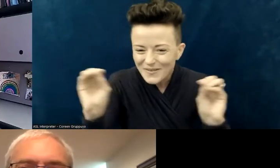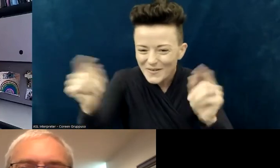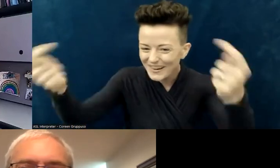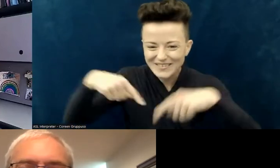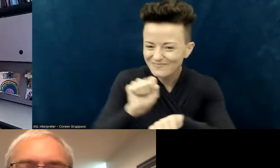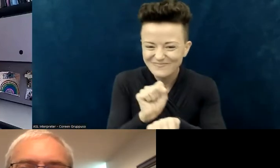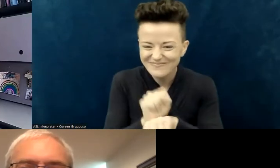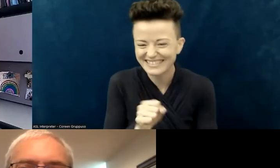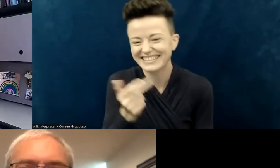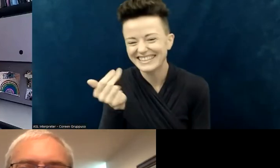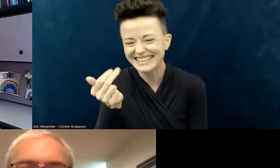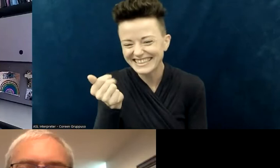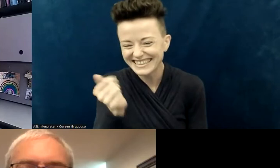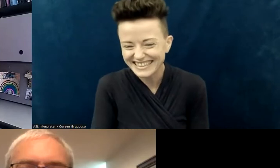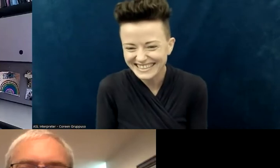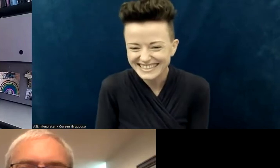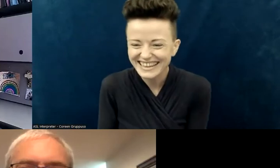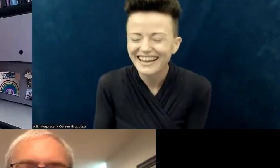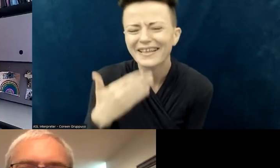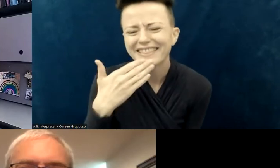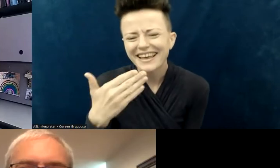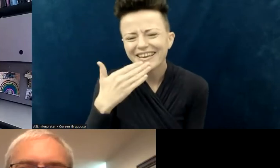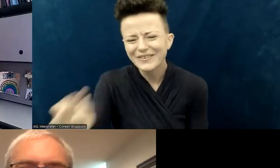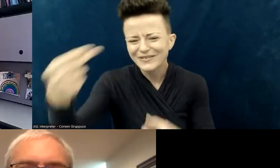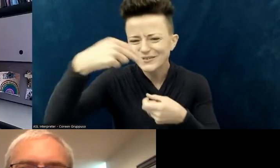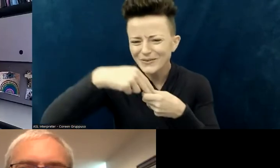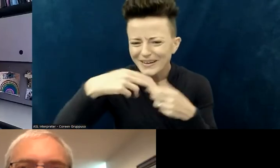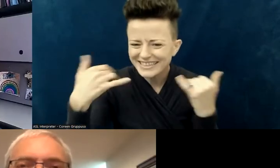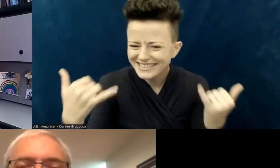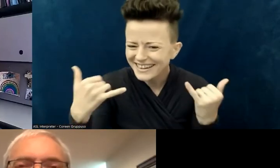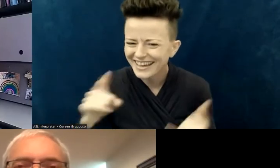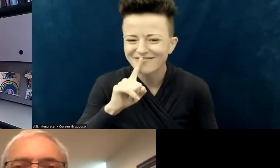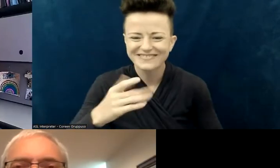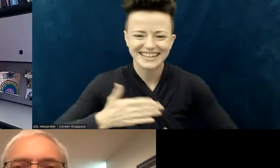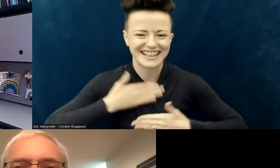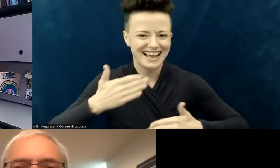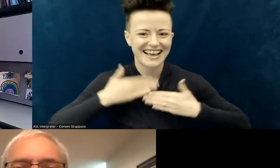Thank you so much for joining us today, everyone; we are so glad to have you here with us.